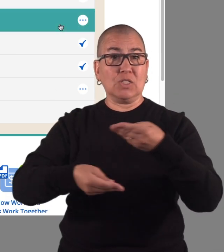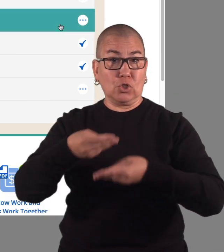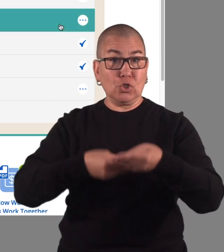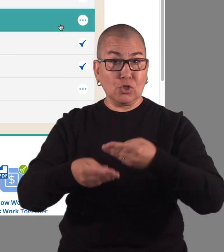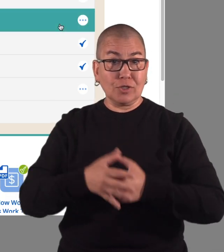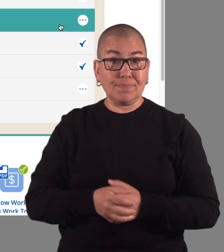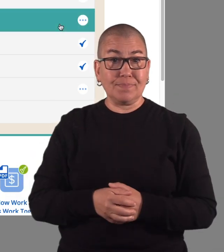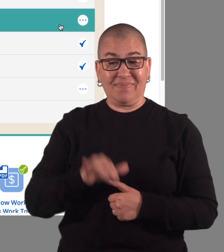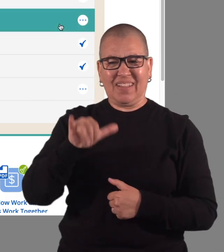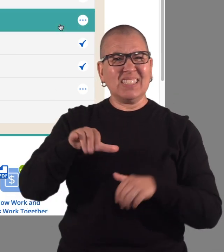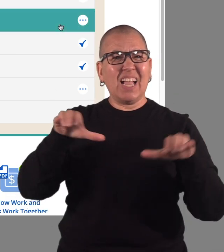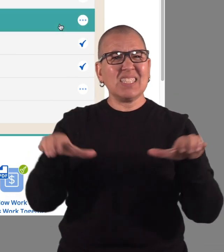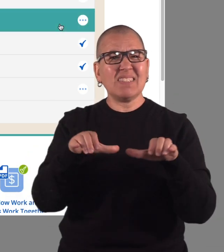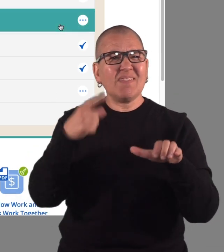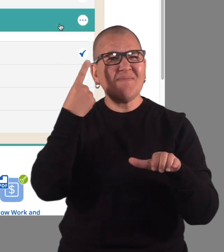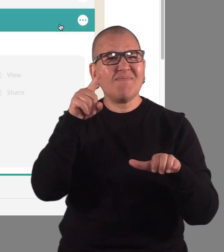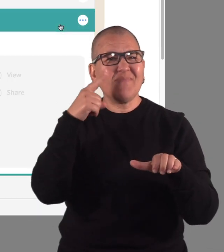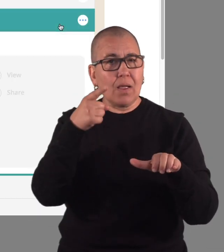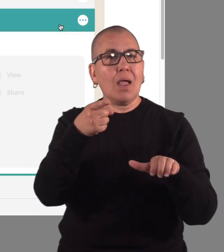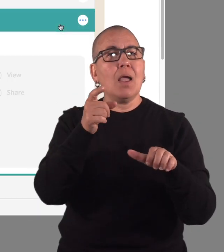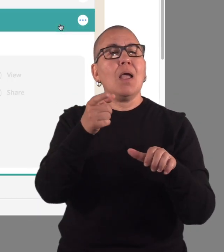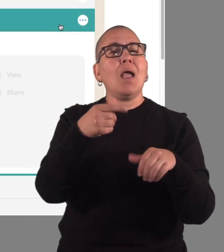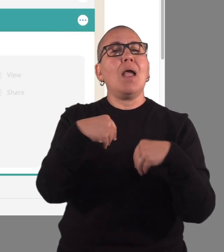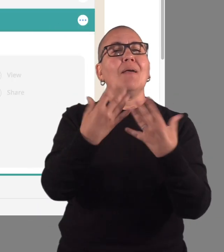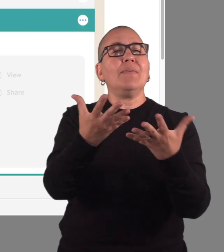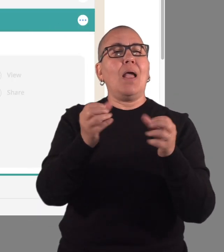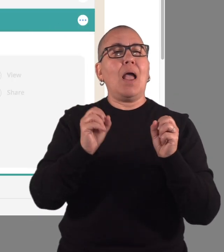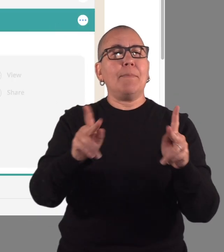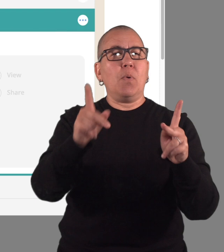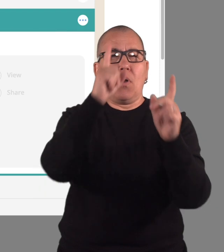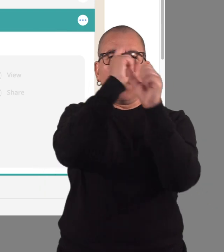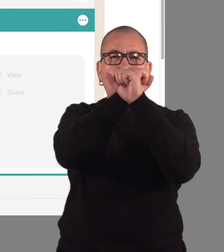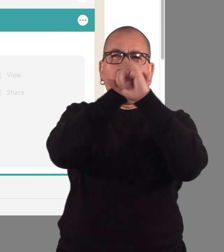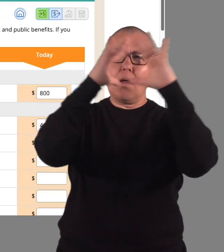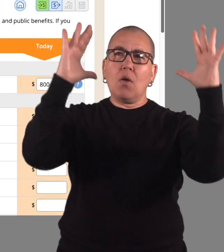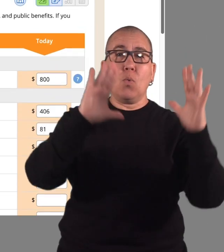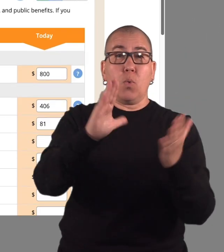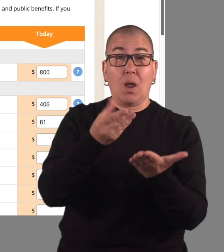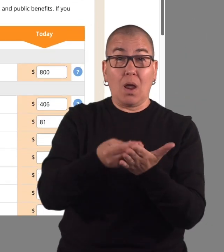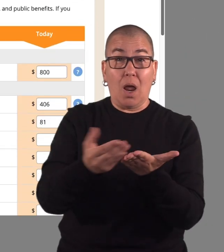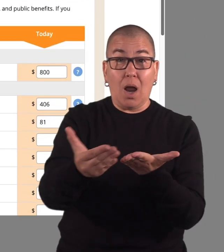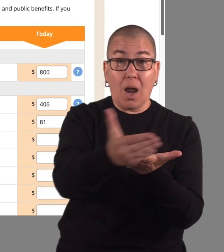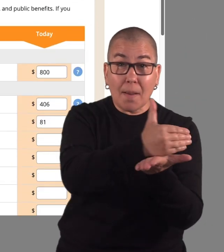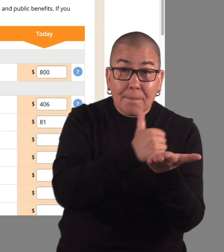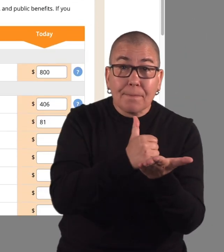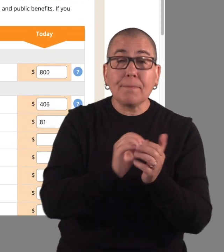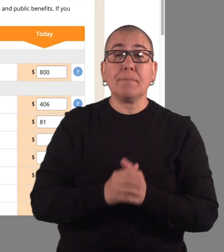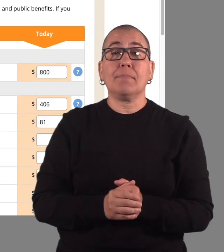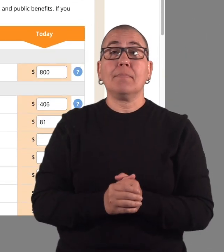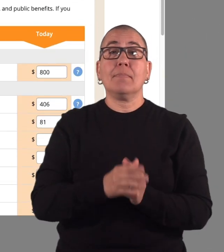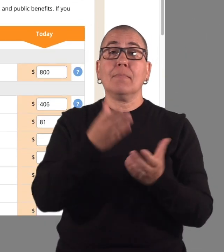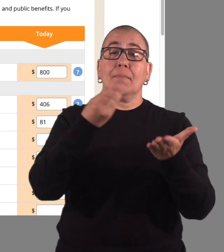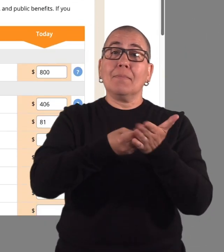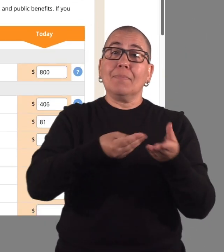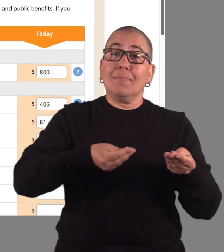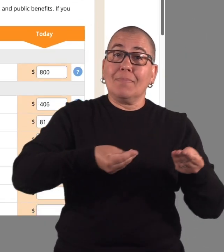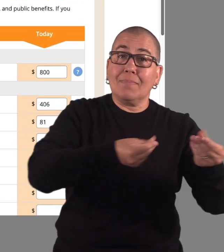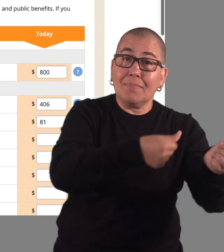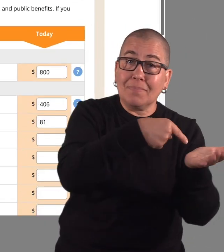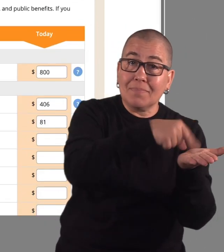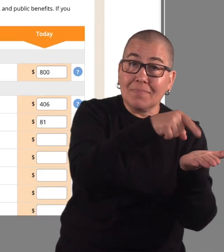Using this activity, you can get a picture of your income and expenses